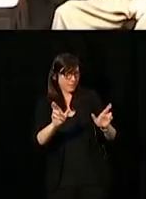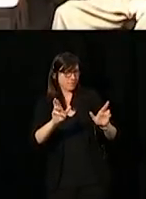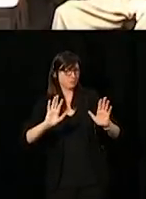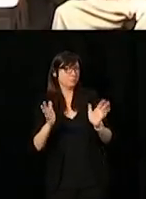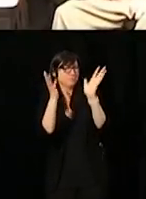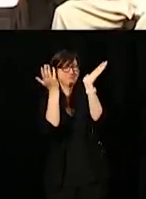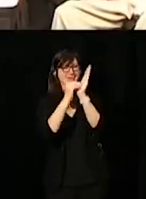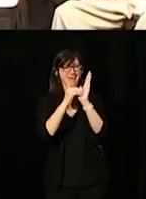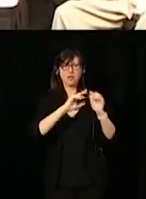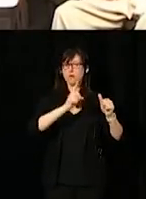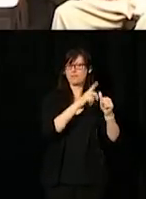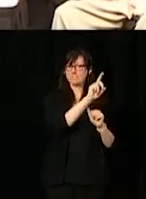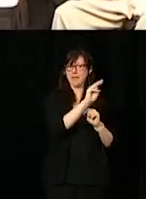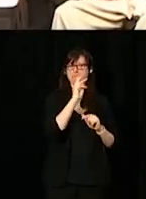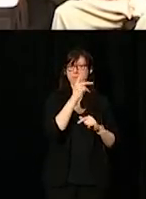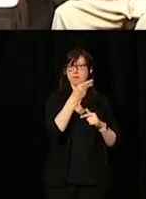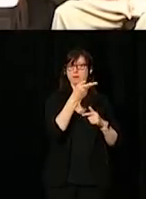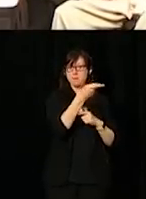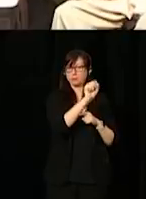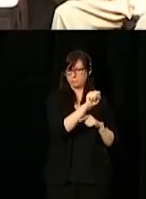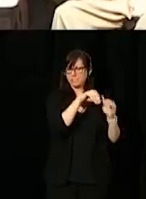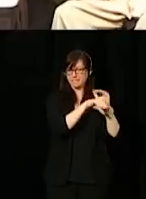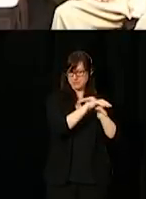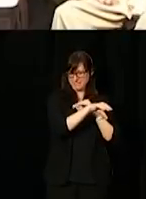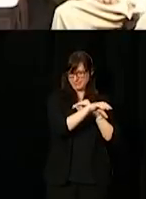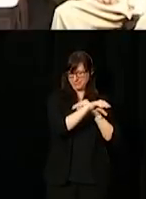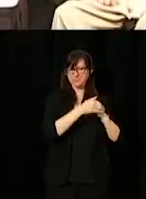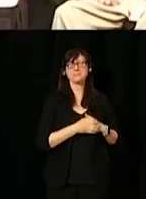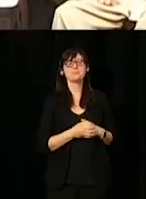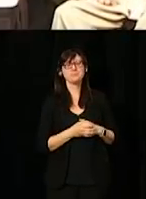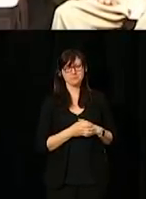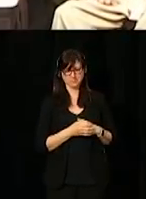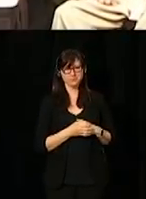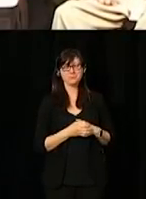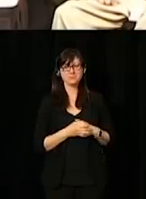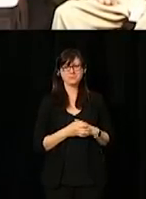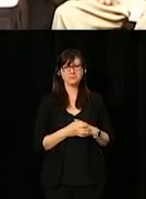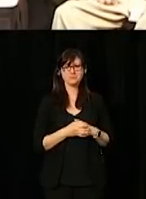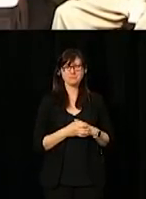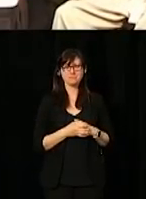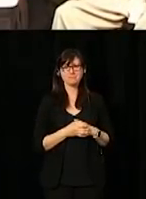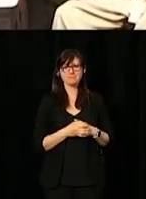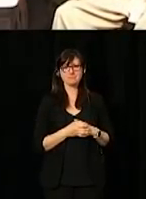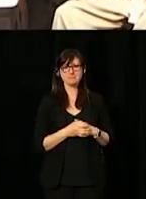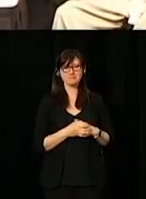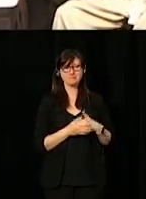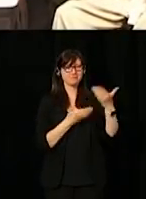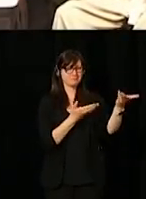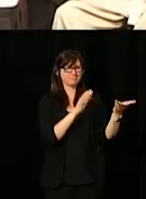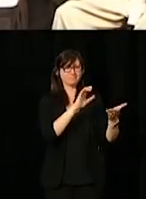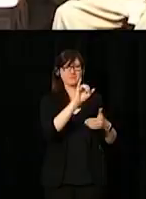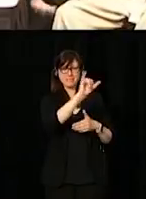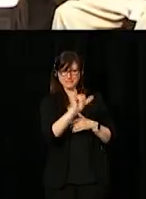She's the first Deputy Minister of public service accessibility Yazmine Laroche.